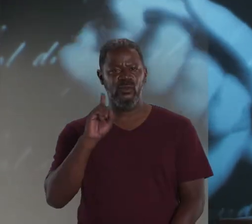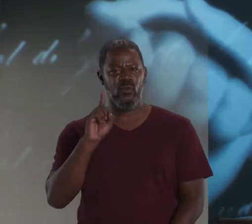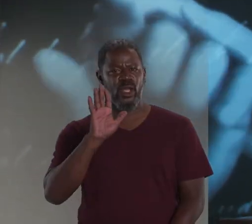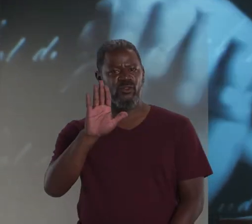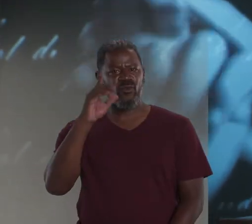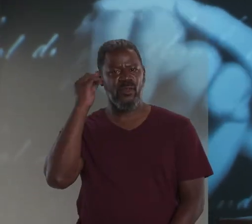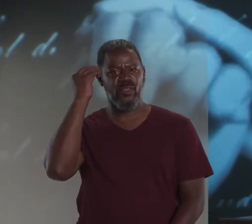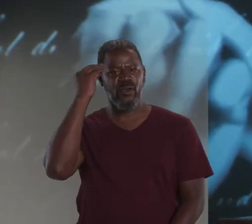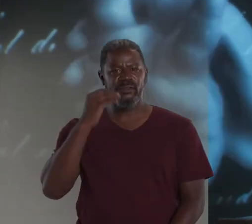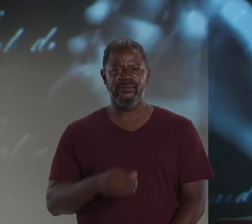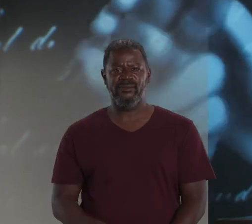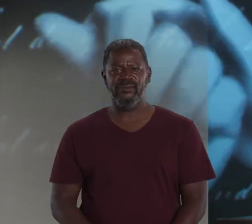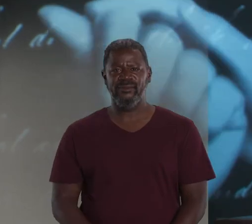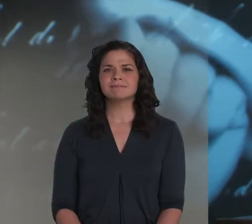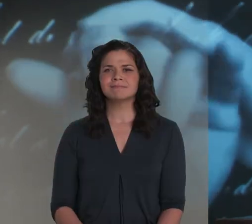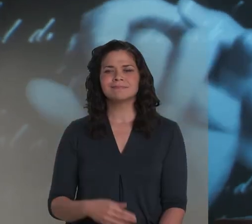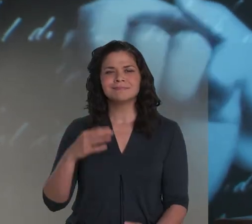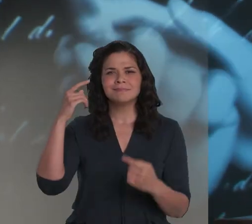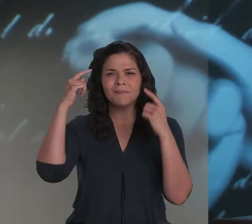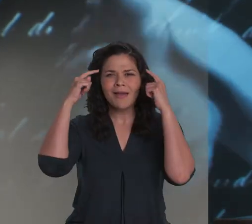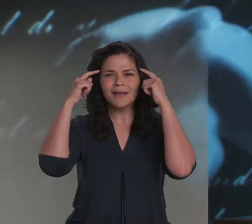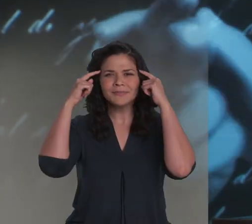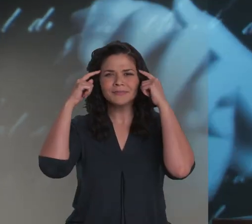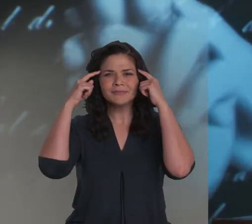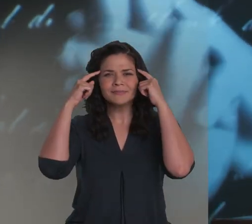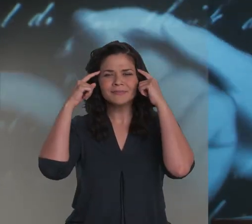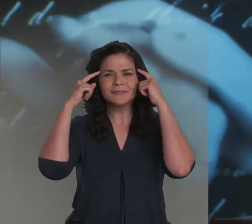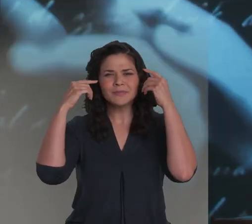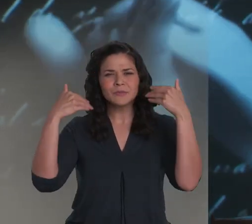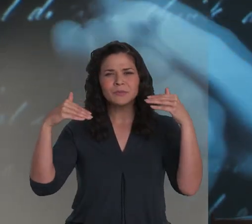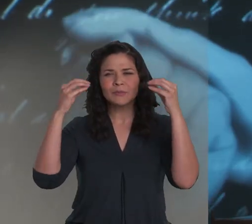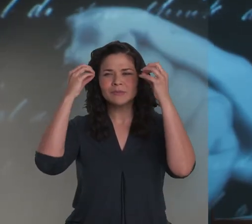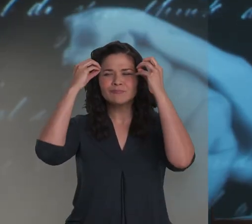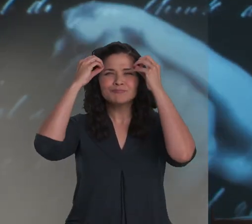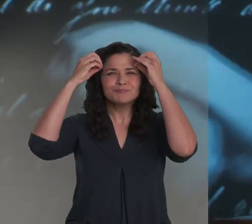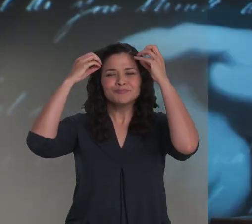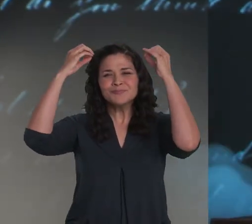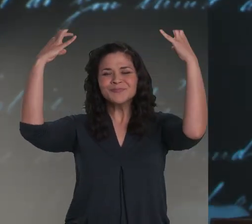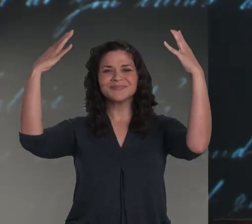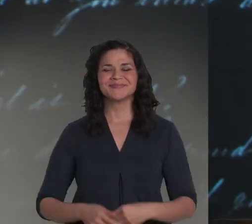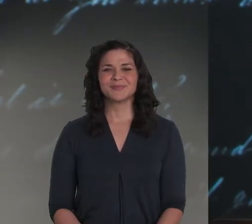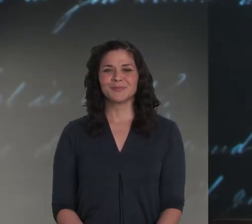[Bell] Where is your thought? Mind. My head is full of mind.